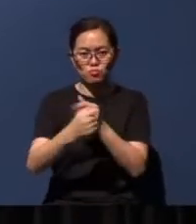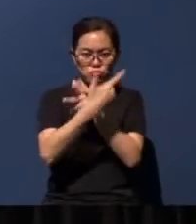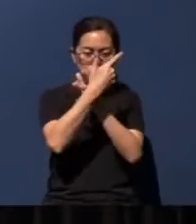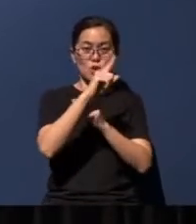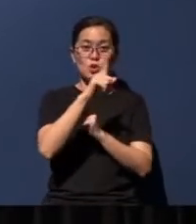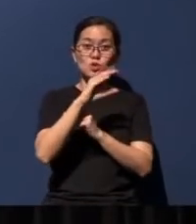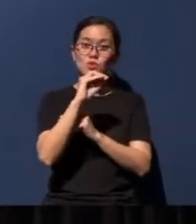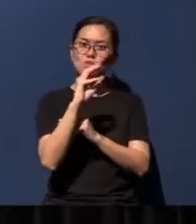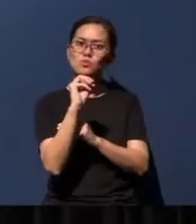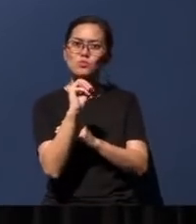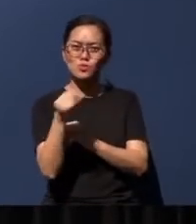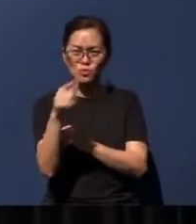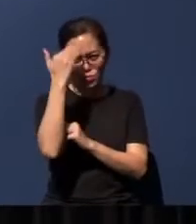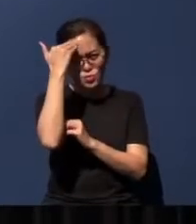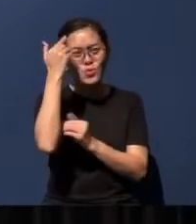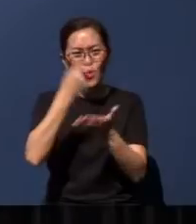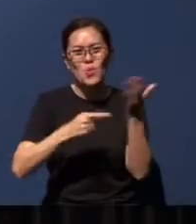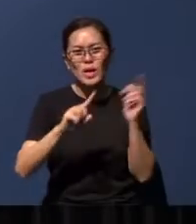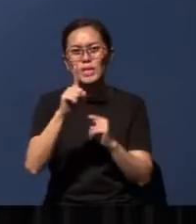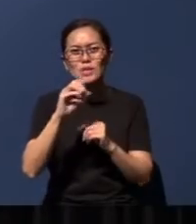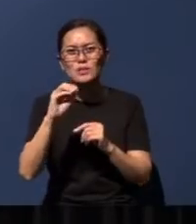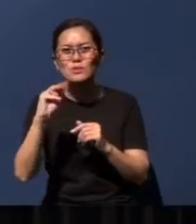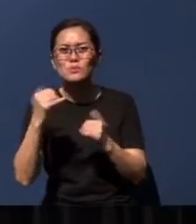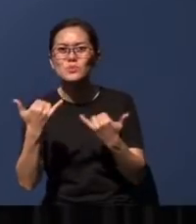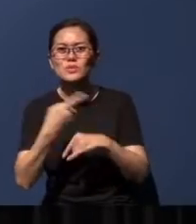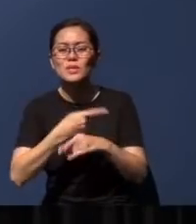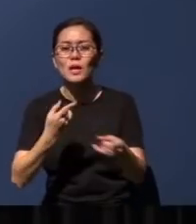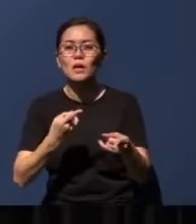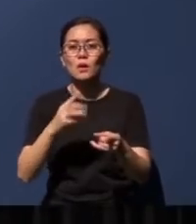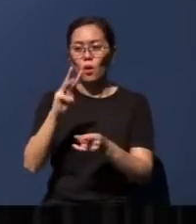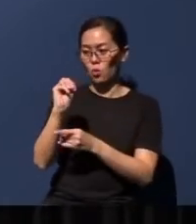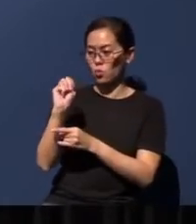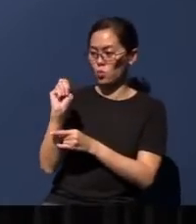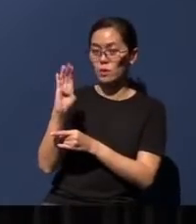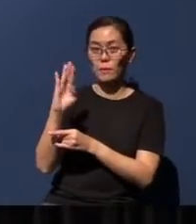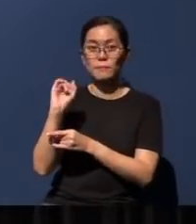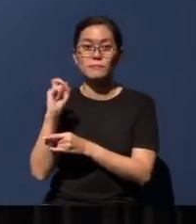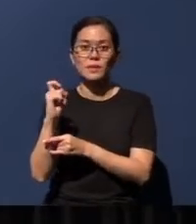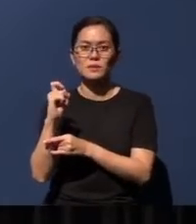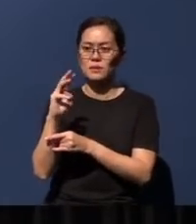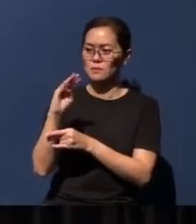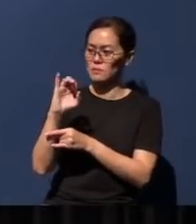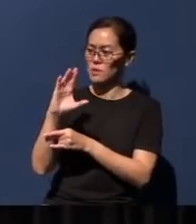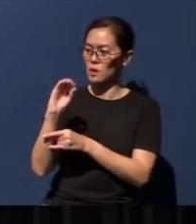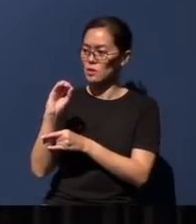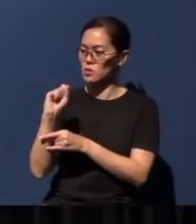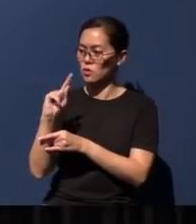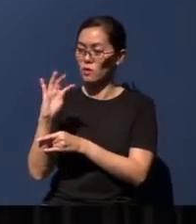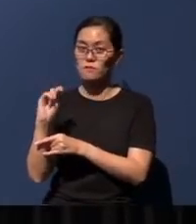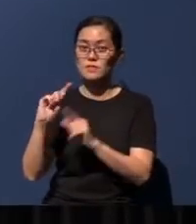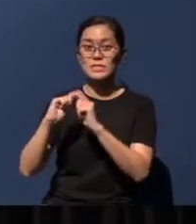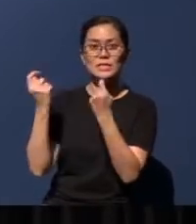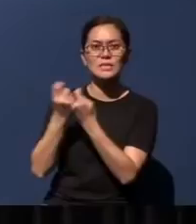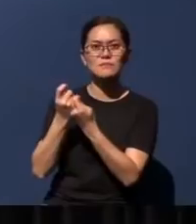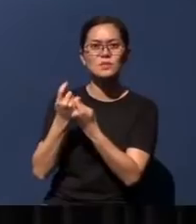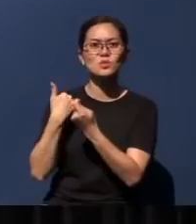not know what is Zoom today - to WebEx, to Microsoft Teams, so that we can now conduct